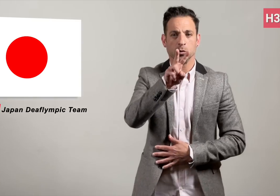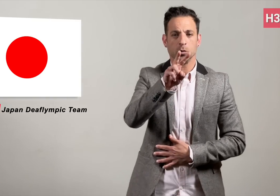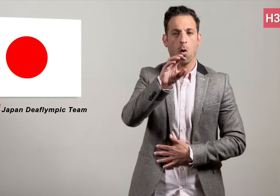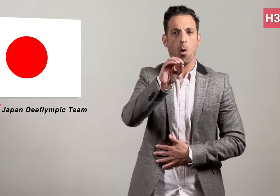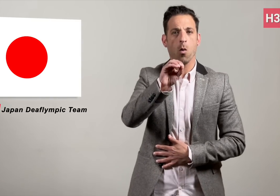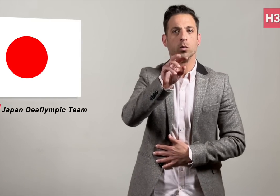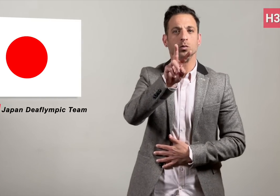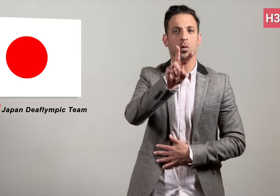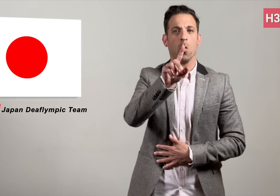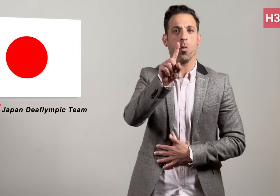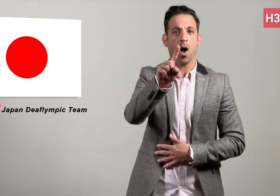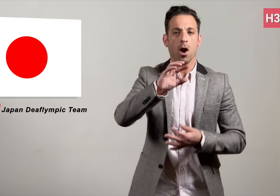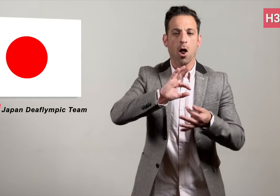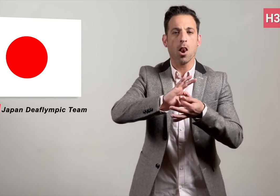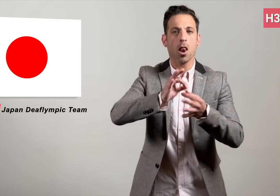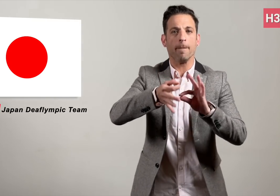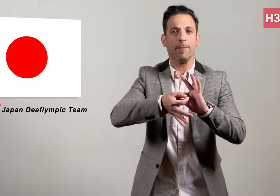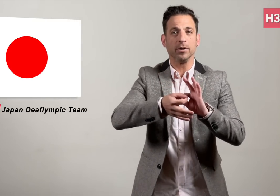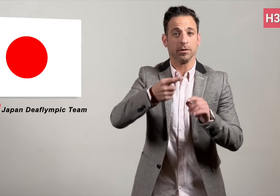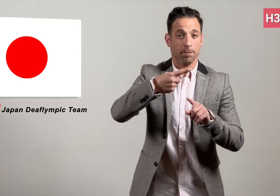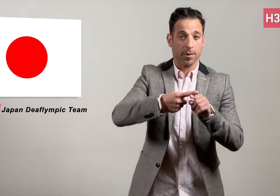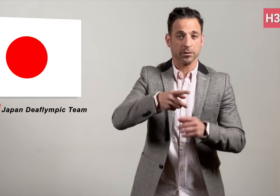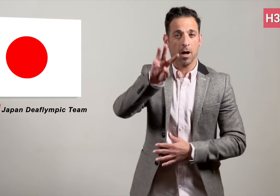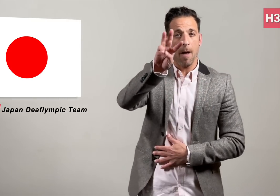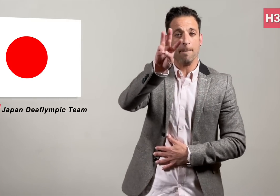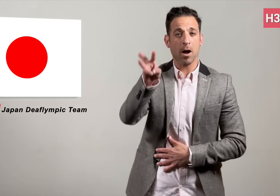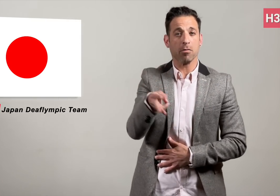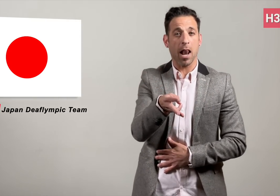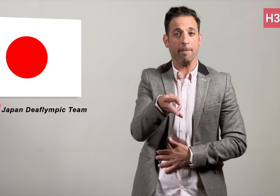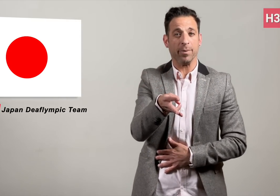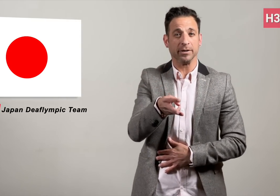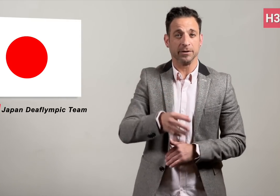during the 2021 Olympics and Paralympics,